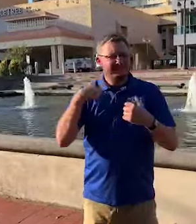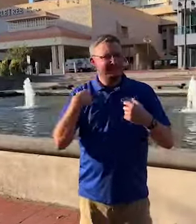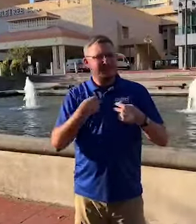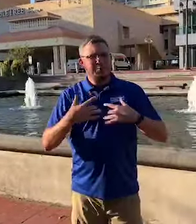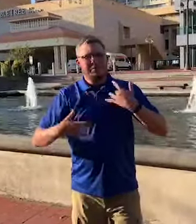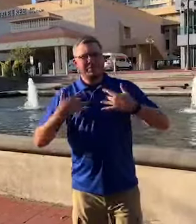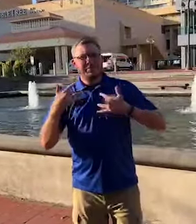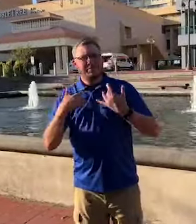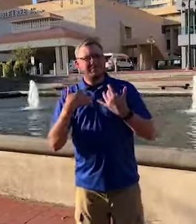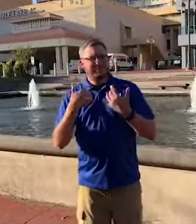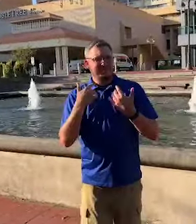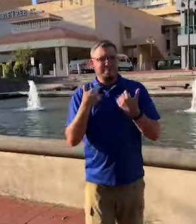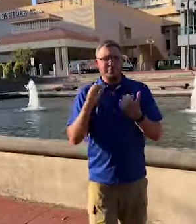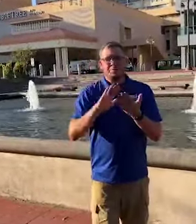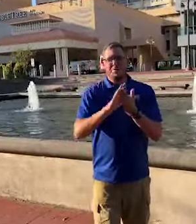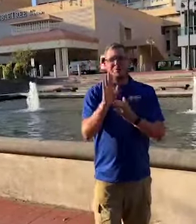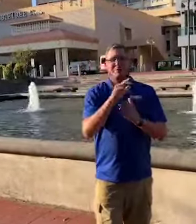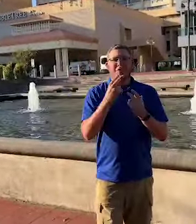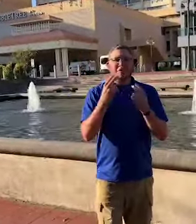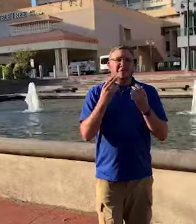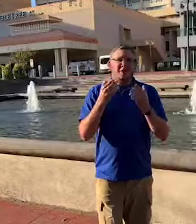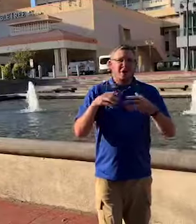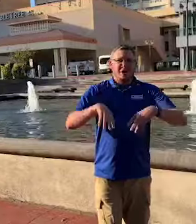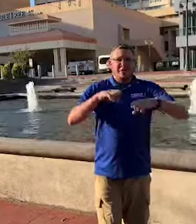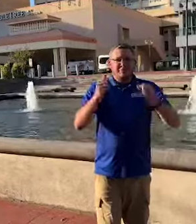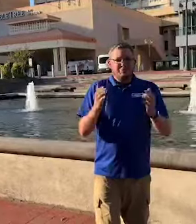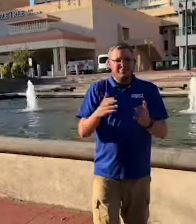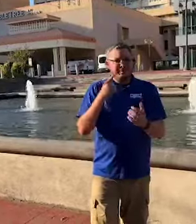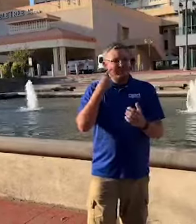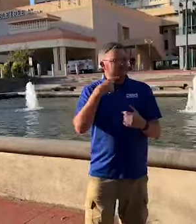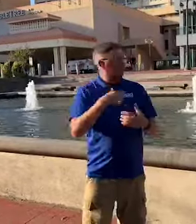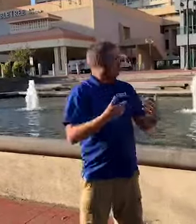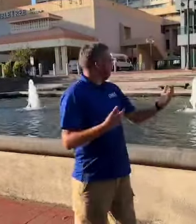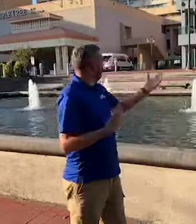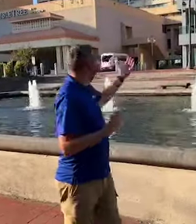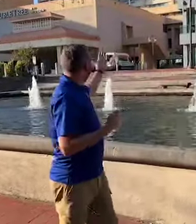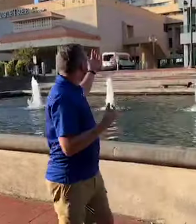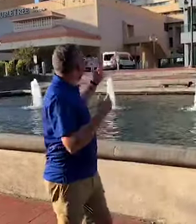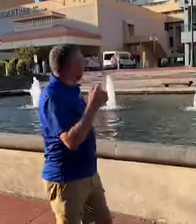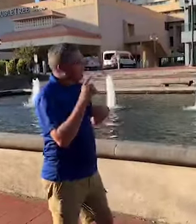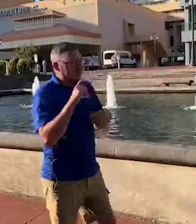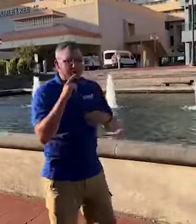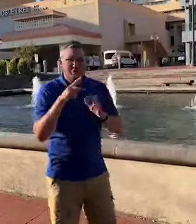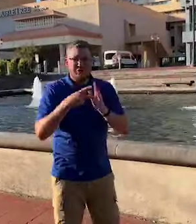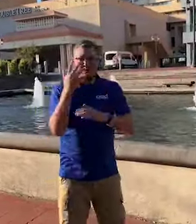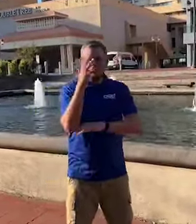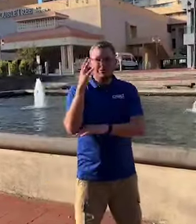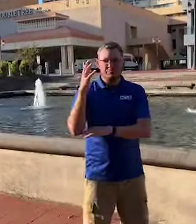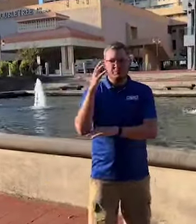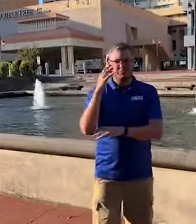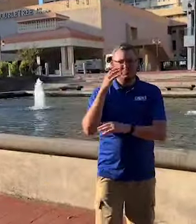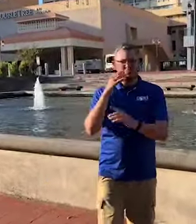We are very excited to welcome you the DoubleTree hotel where the NAD will host